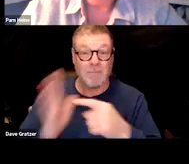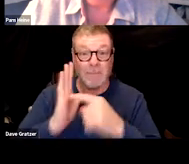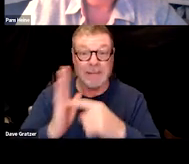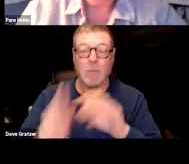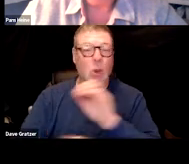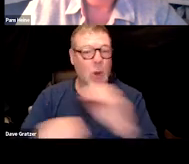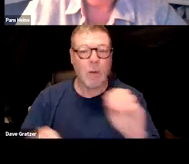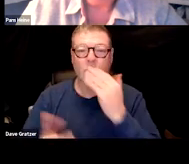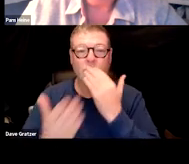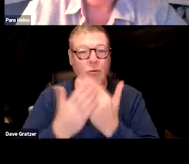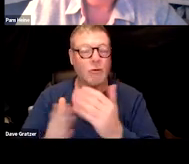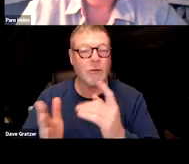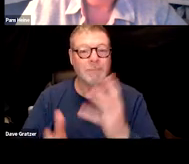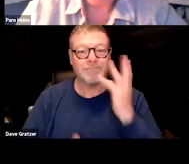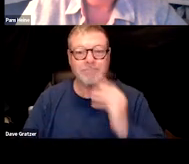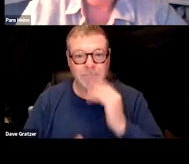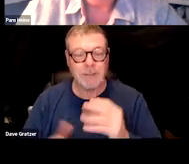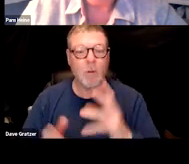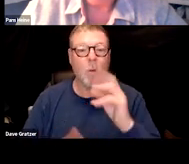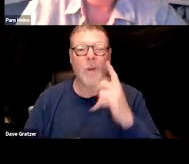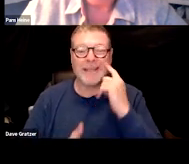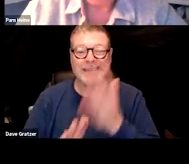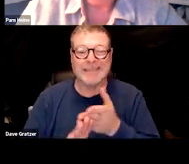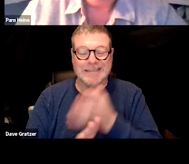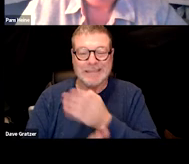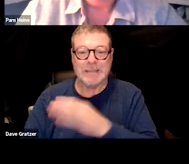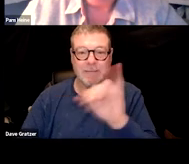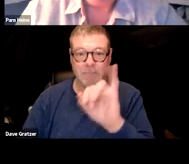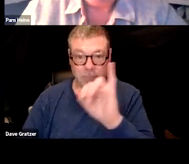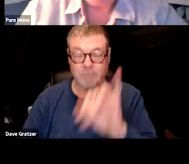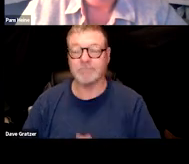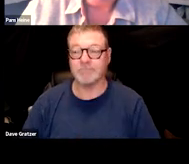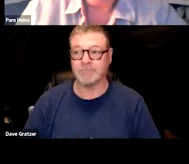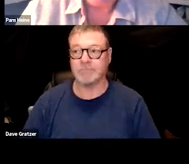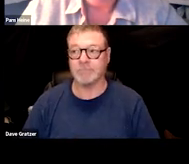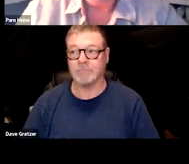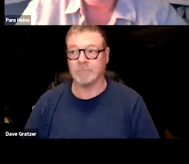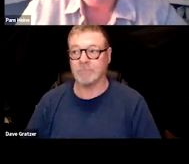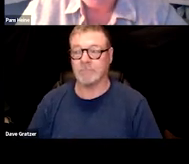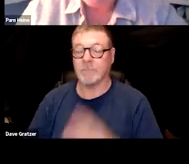but maybe a recent or prior infection. Yeah and it sounds like keeping a diary